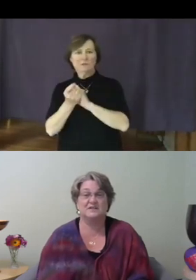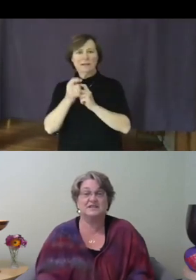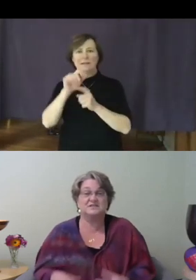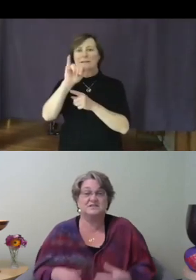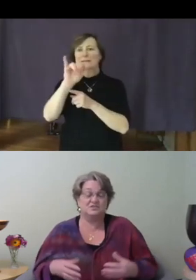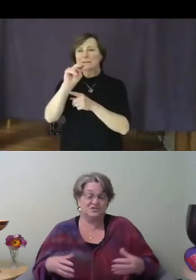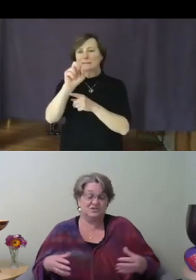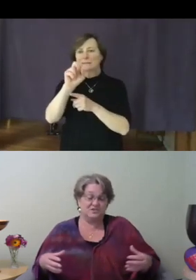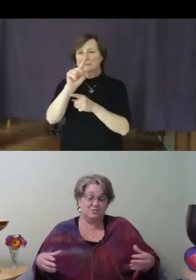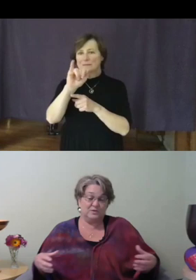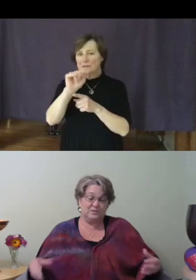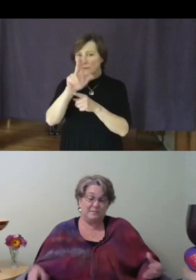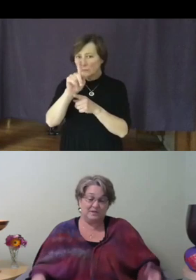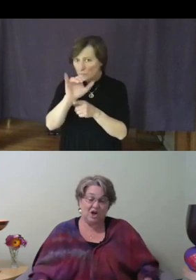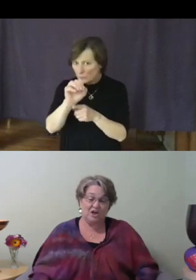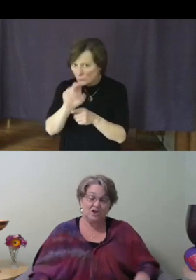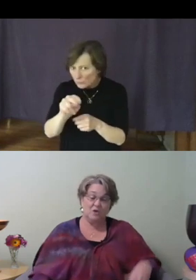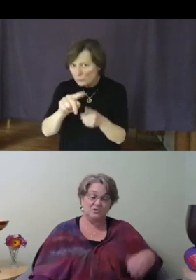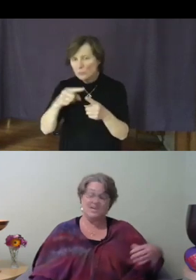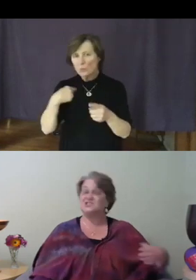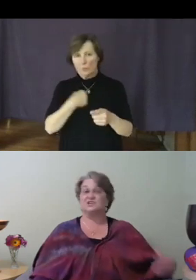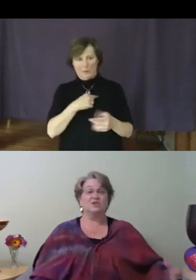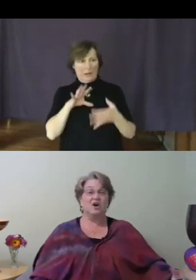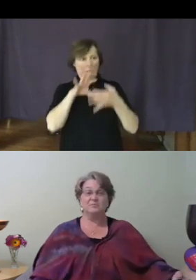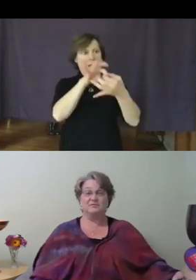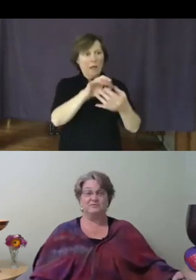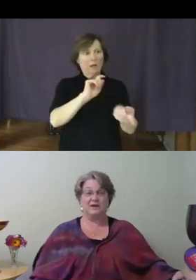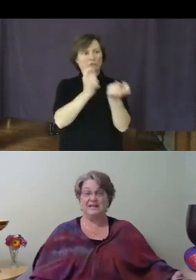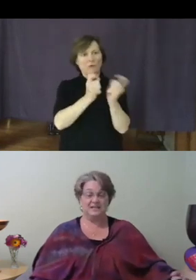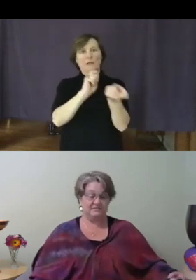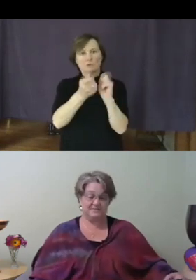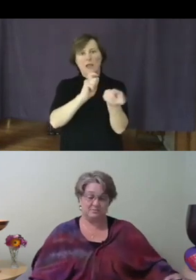institutions to which we belong were changing long before any of us arrived